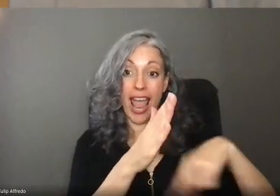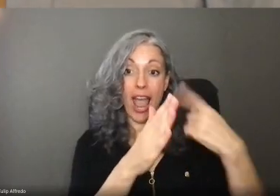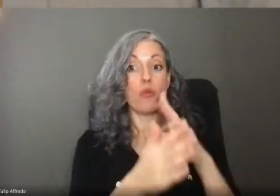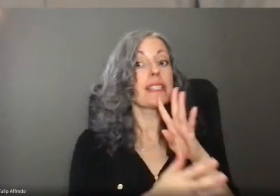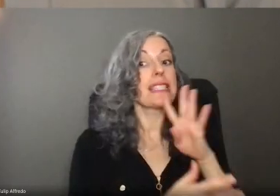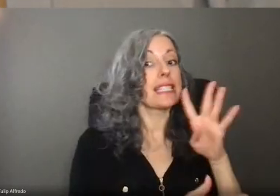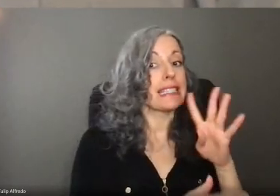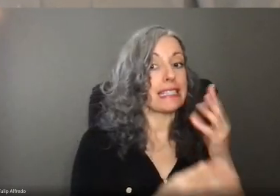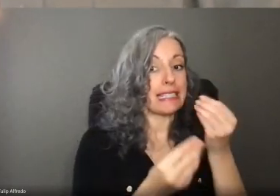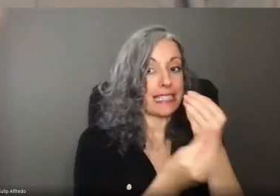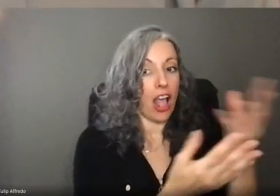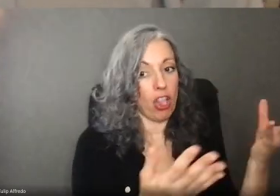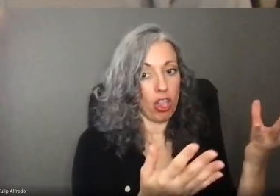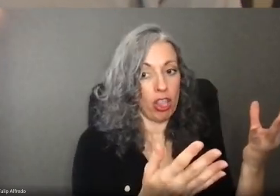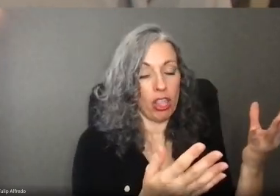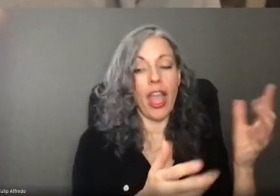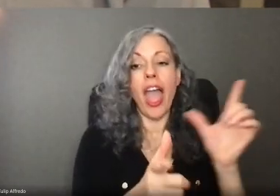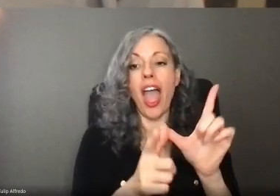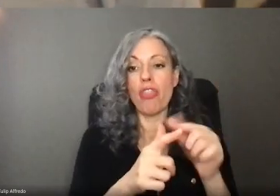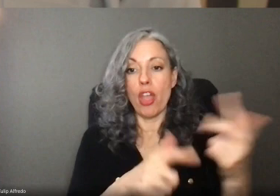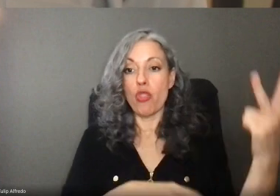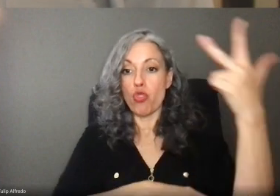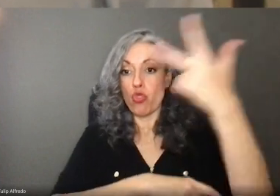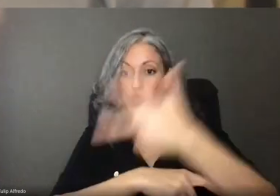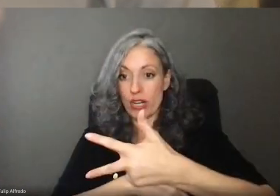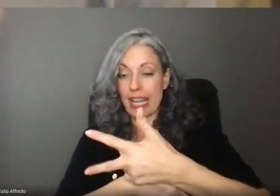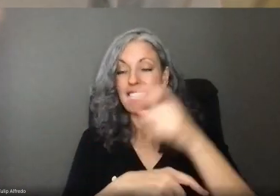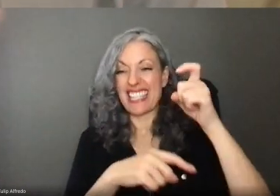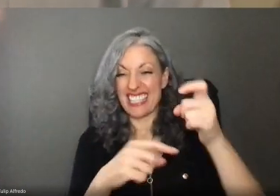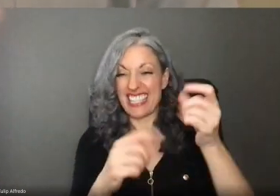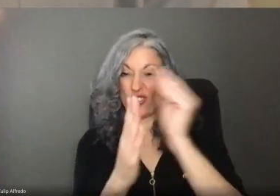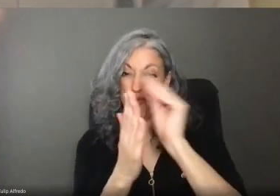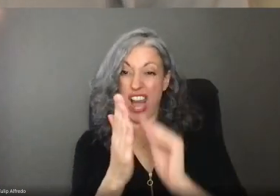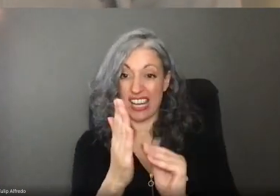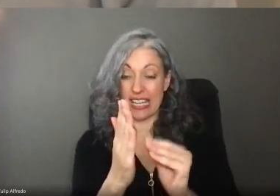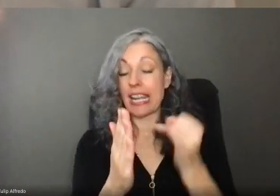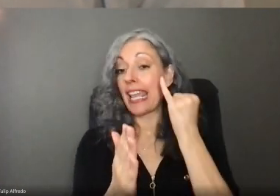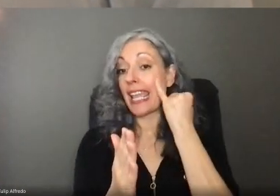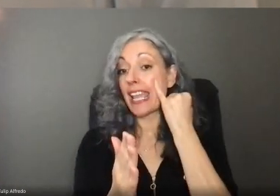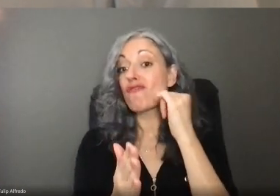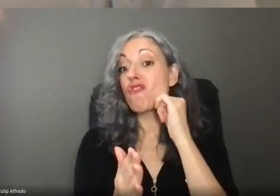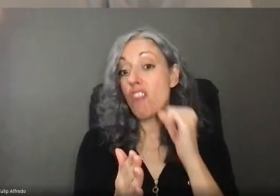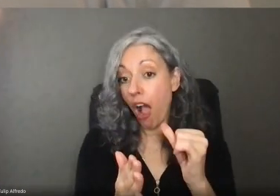and then follow up with written notice in three days. If you can't show that you told your employer about your leave,